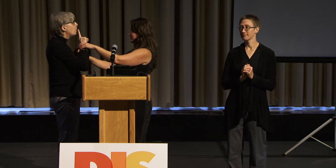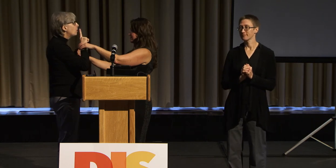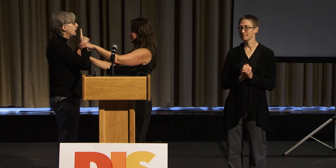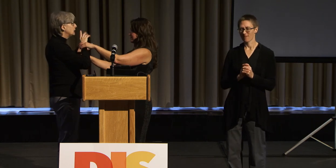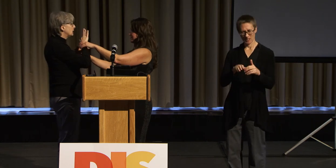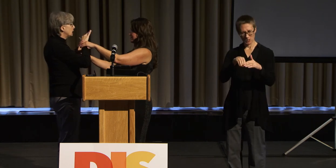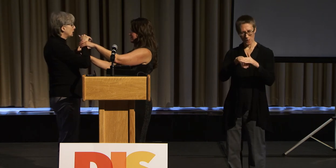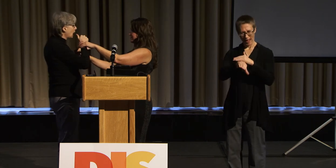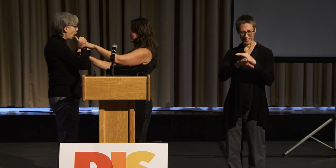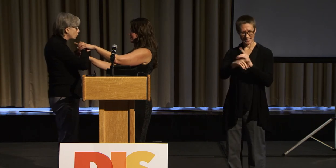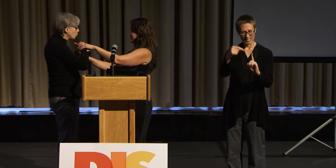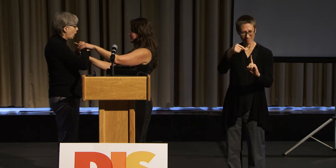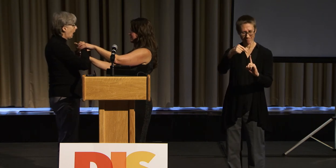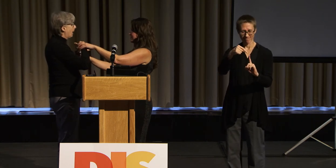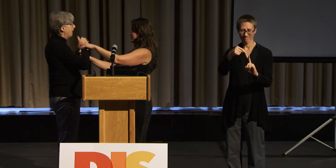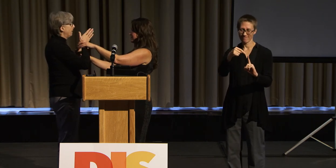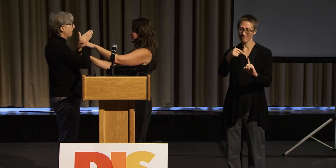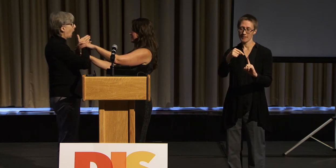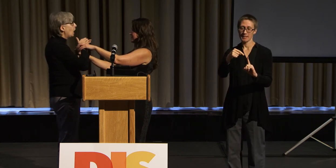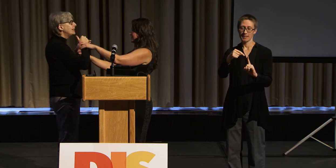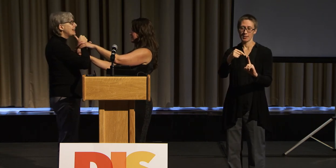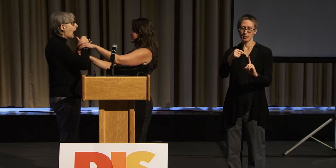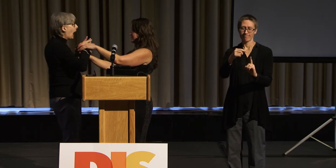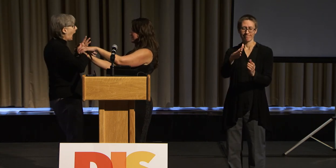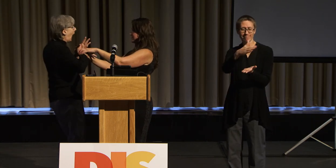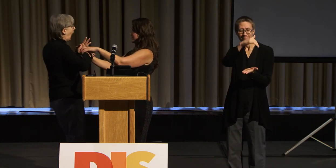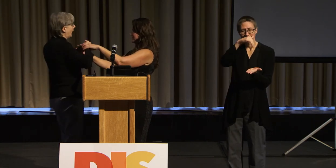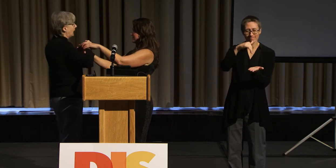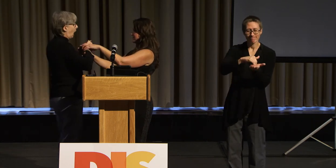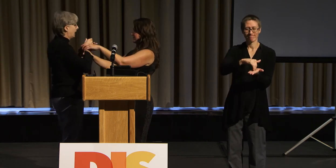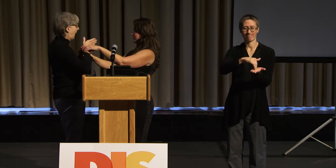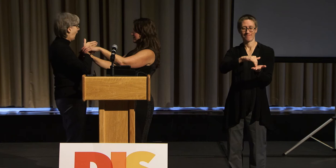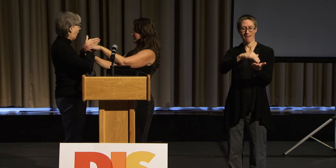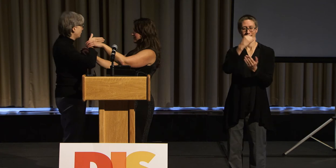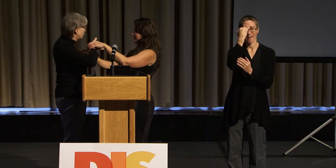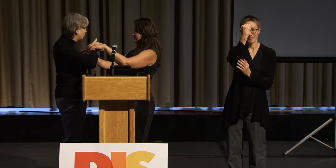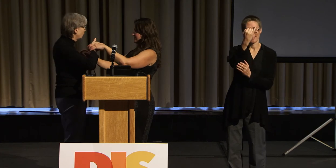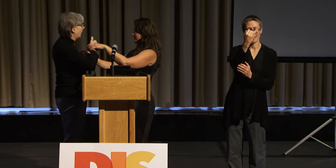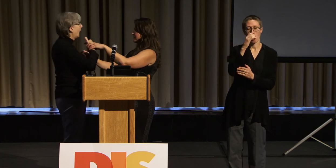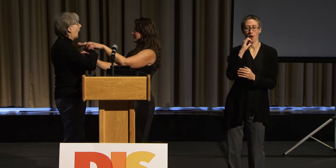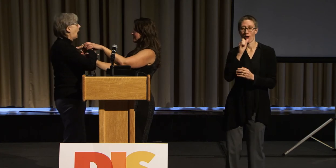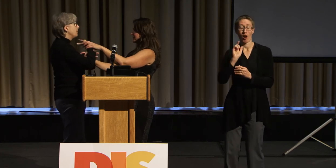versus an add-on afterwards. I'm currently involved a lot of conversations